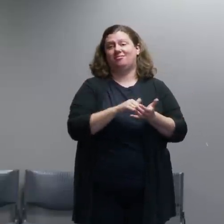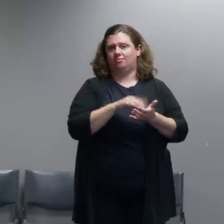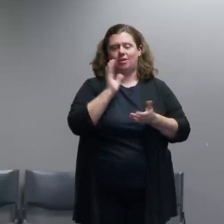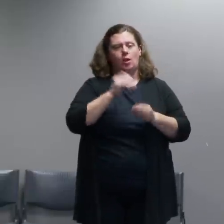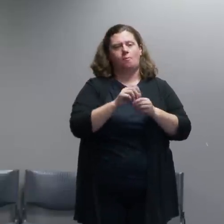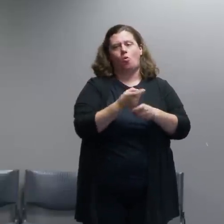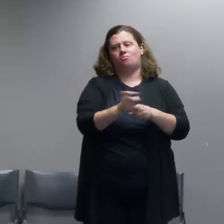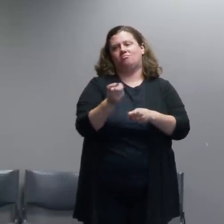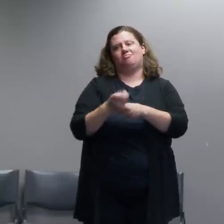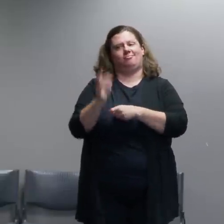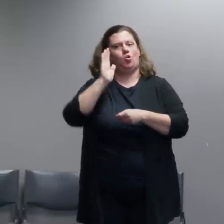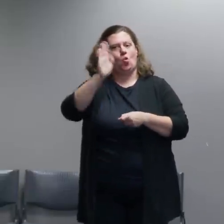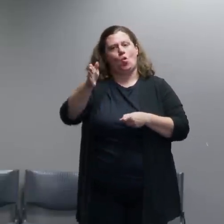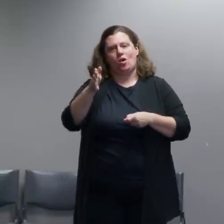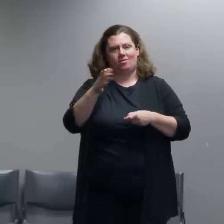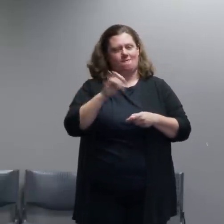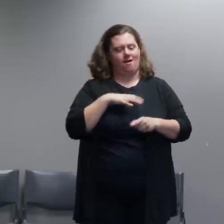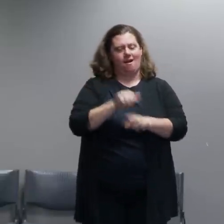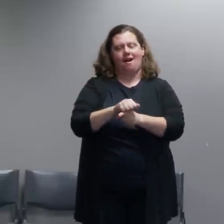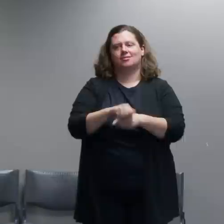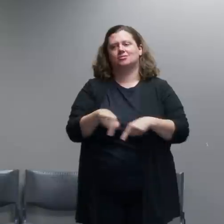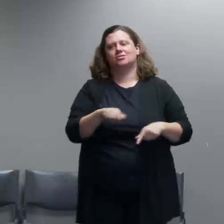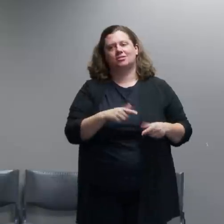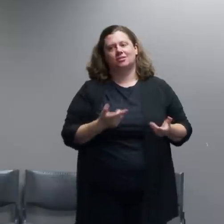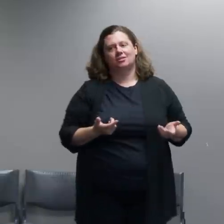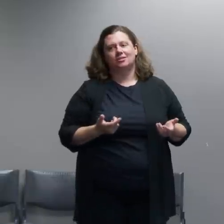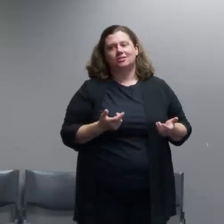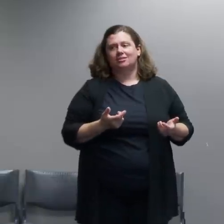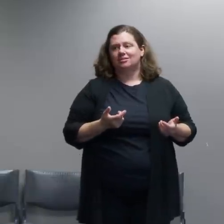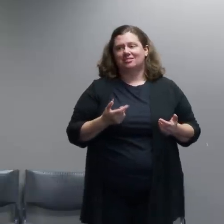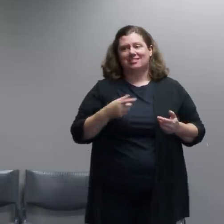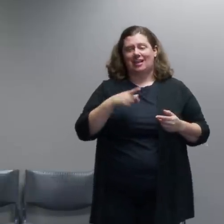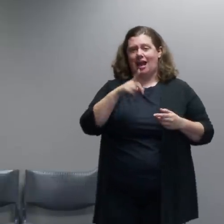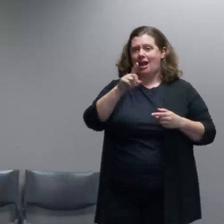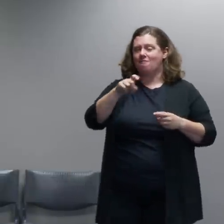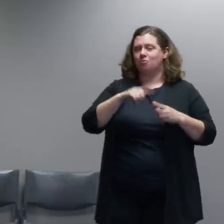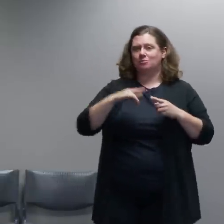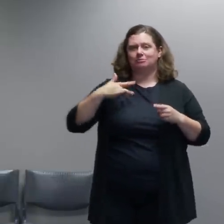But you really have to be careful as you're watching that crowd and you have